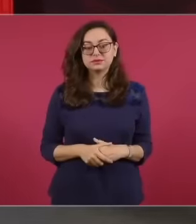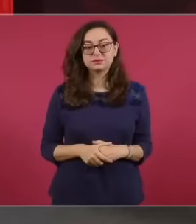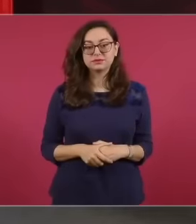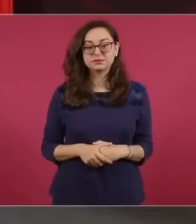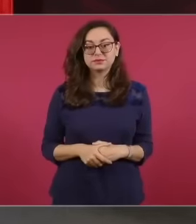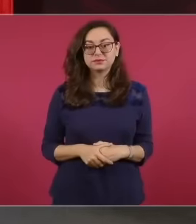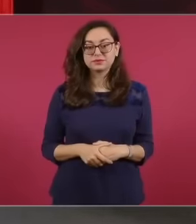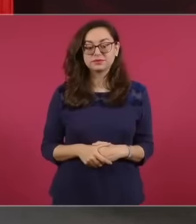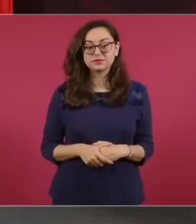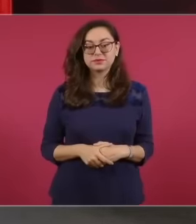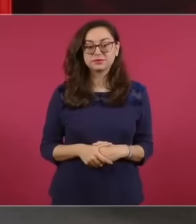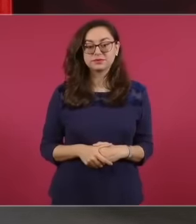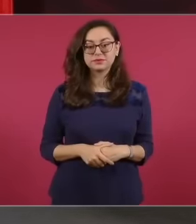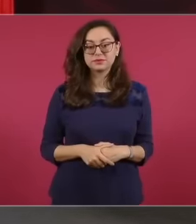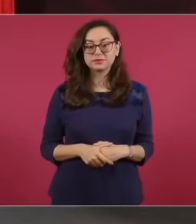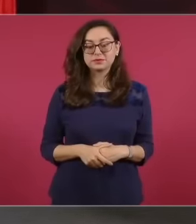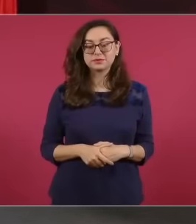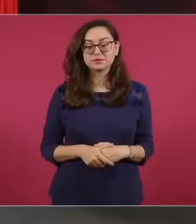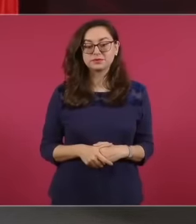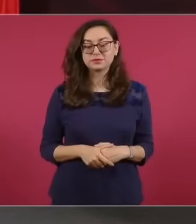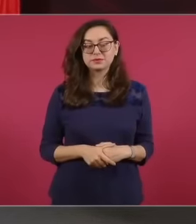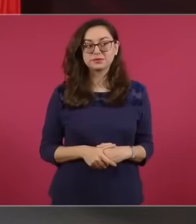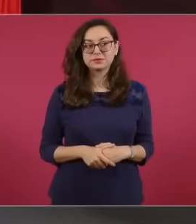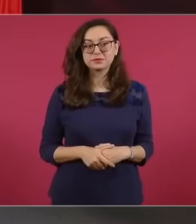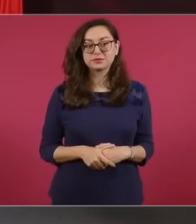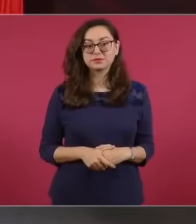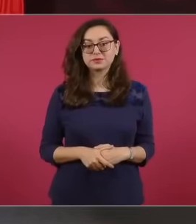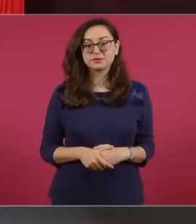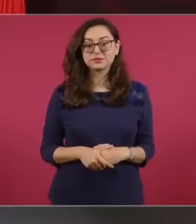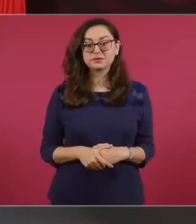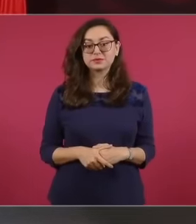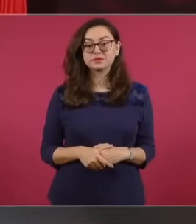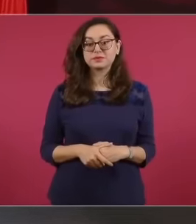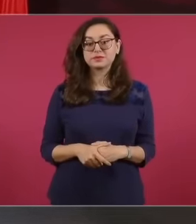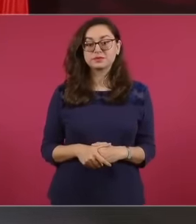two Kings are